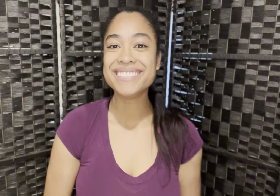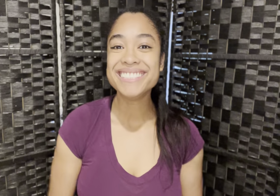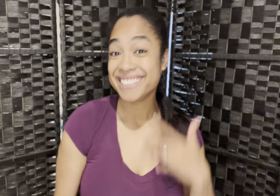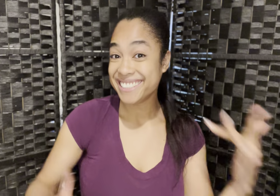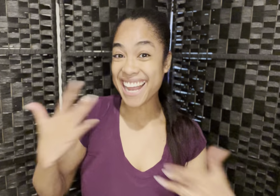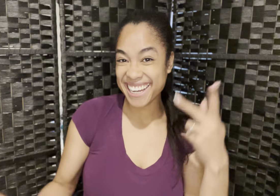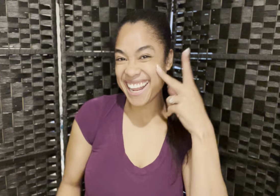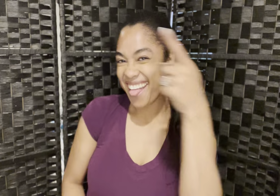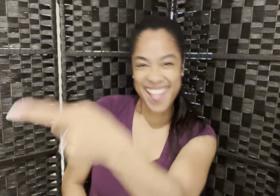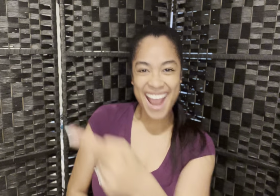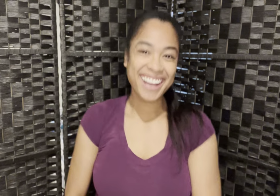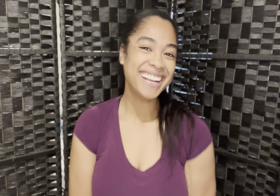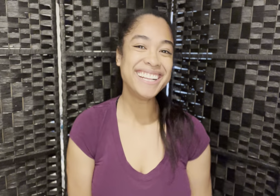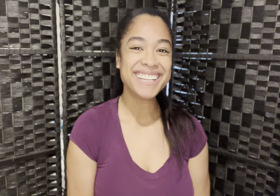Excited to see you there!